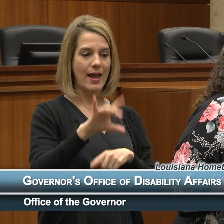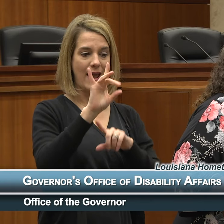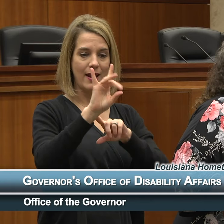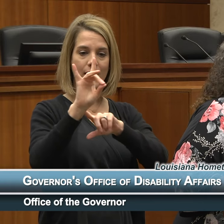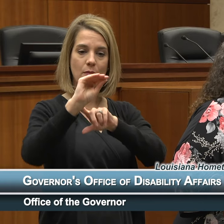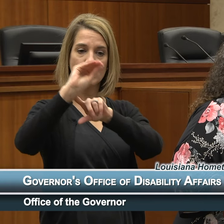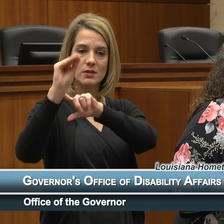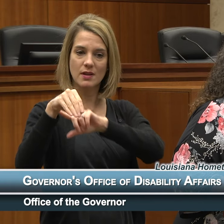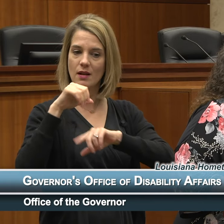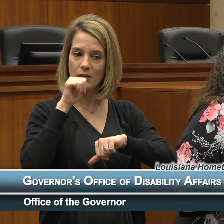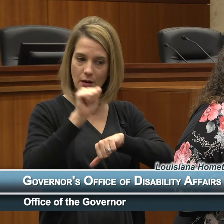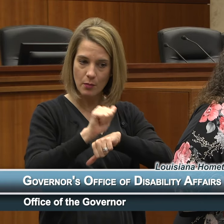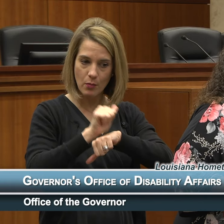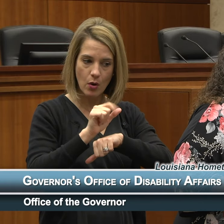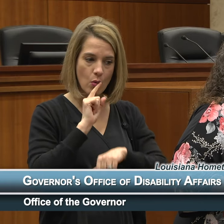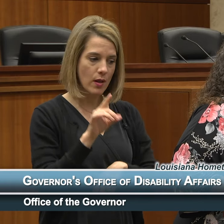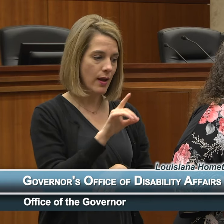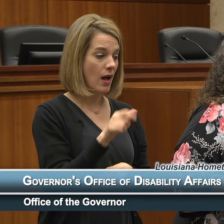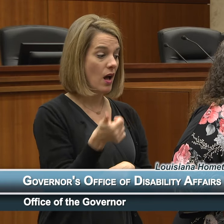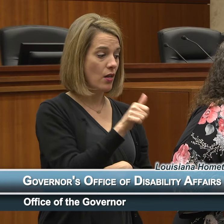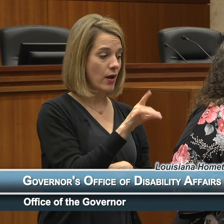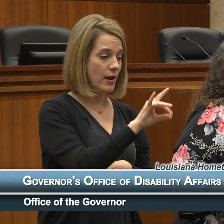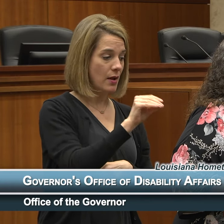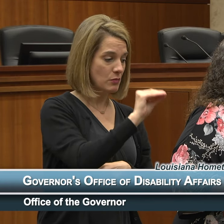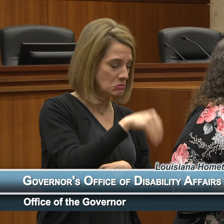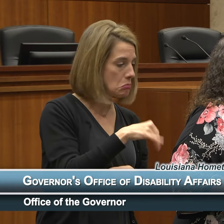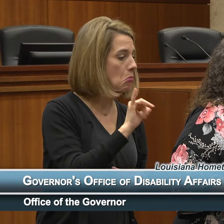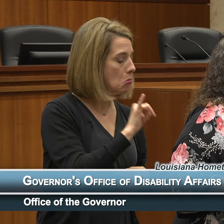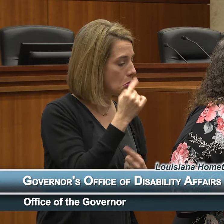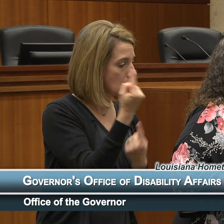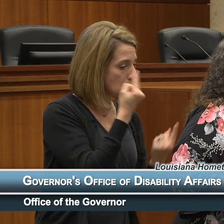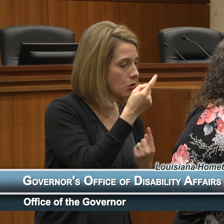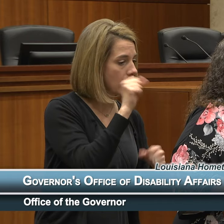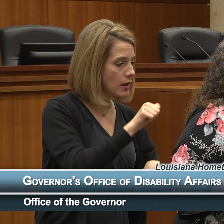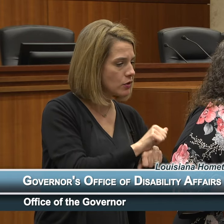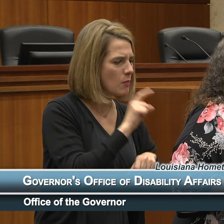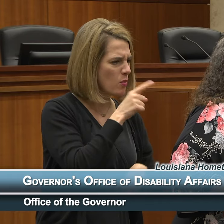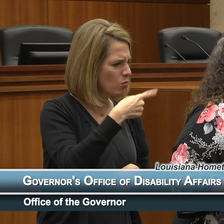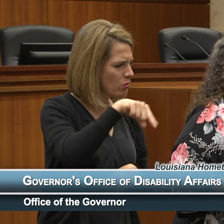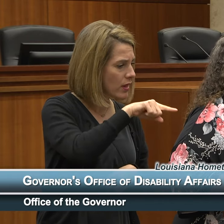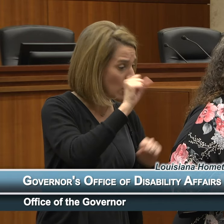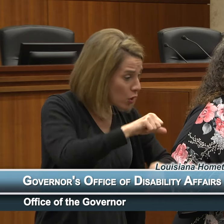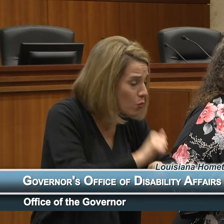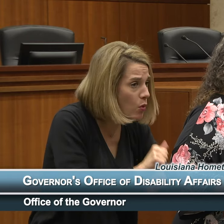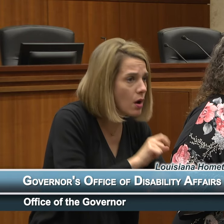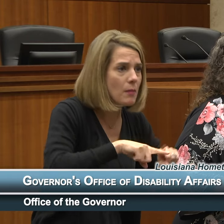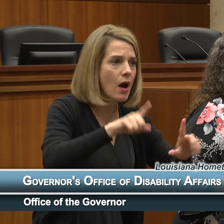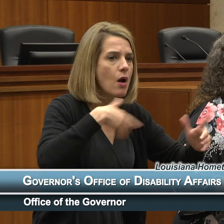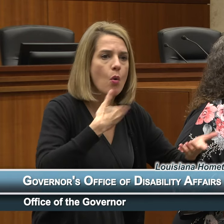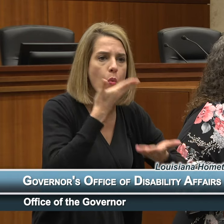unemployed 80 percent were considered employable and they simply didn't have jobs! There were entities out there that would